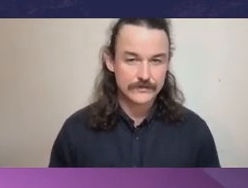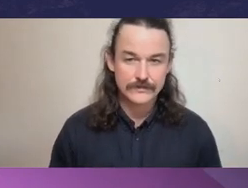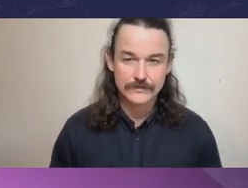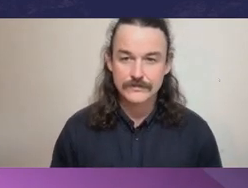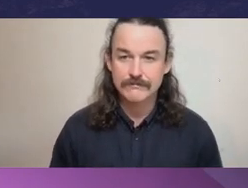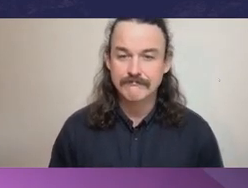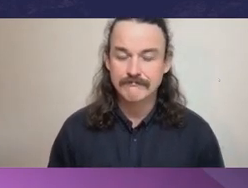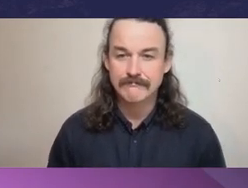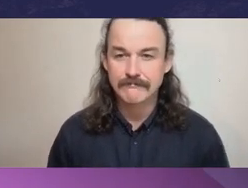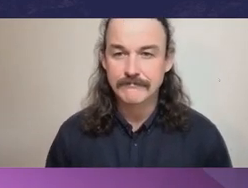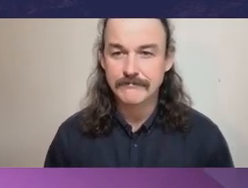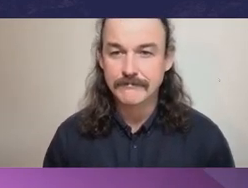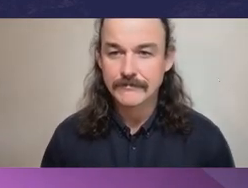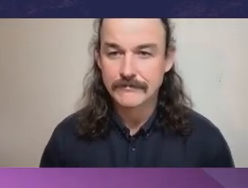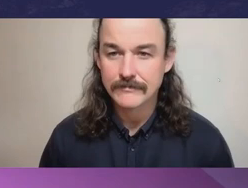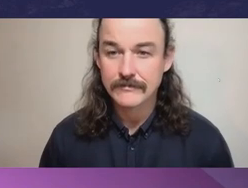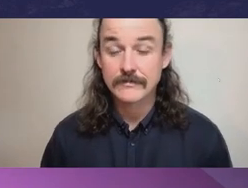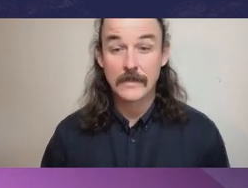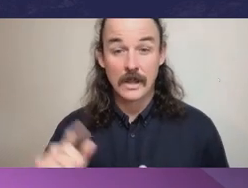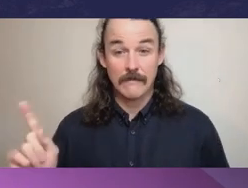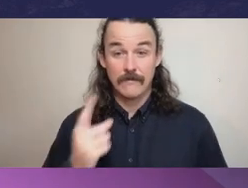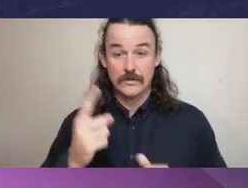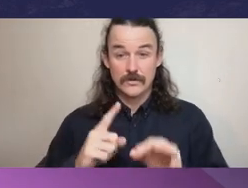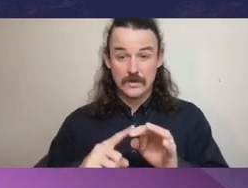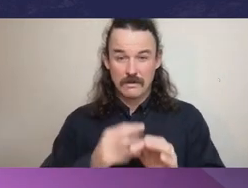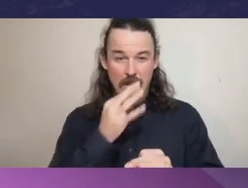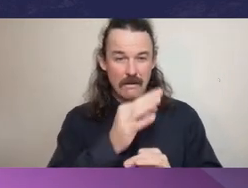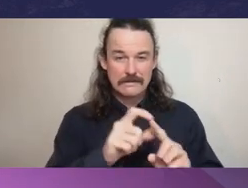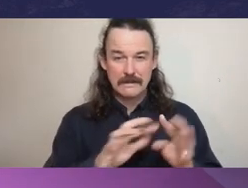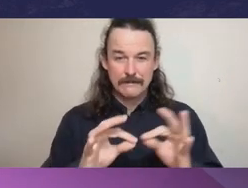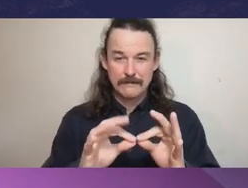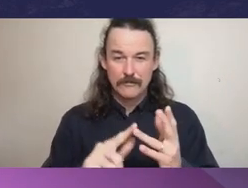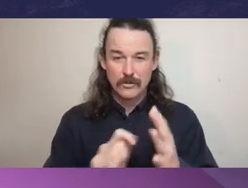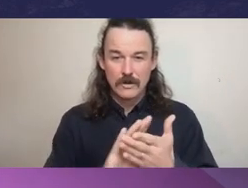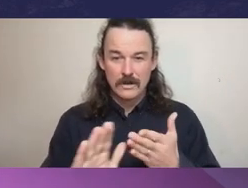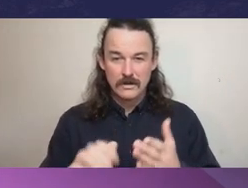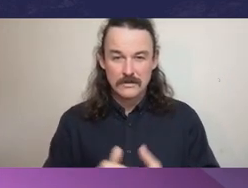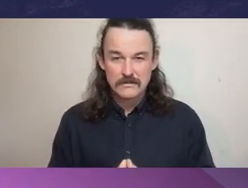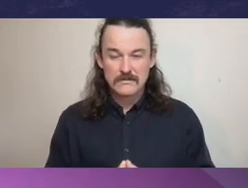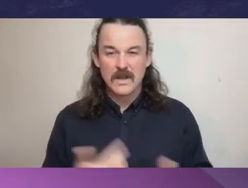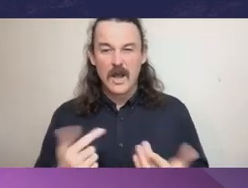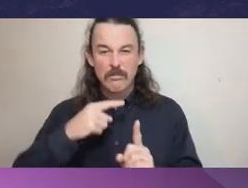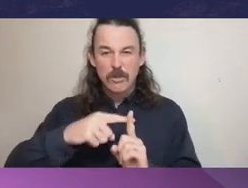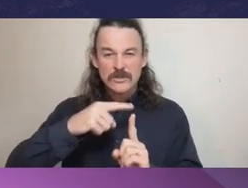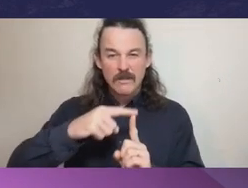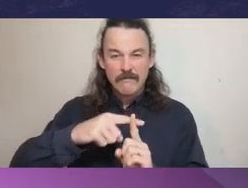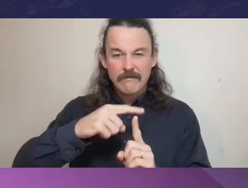and I'll take our first question to Deborah. How do you describe a positive integrity culture to someone new to the term?